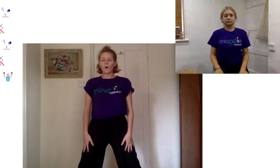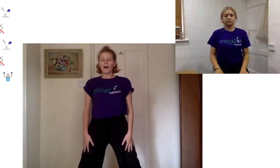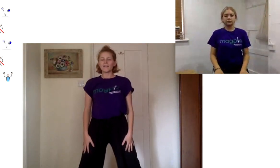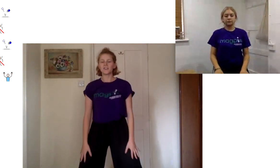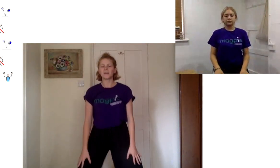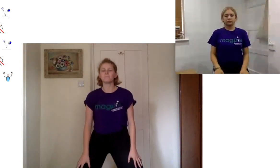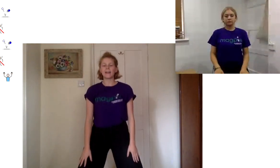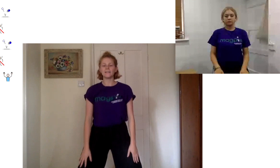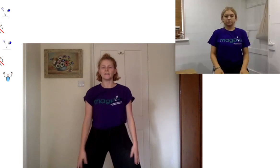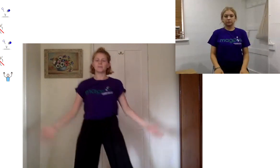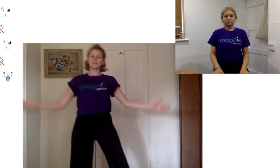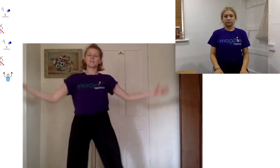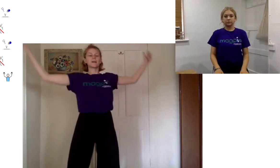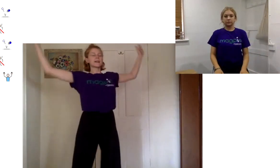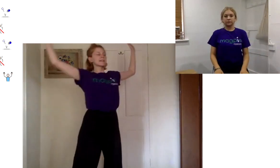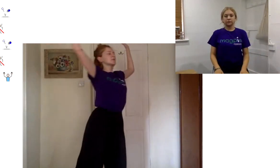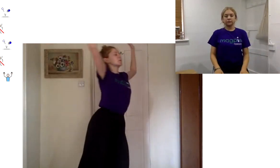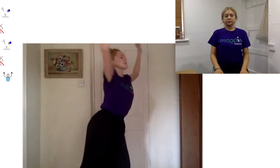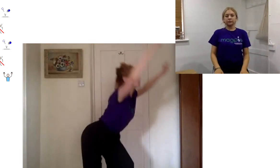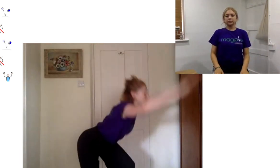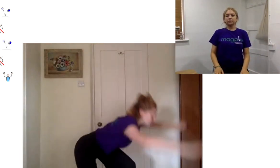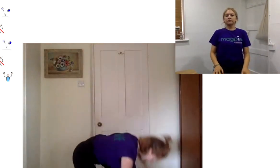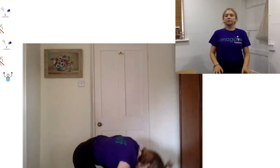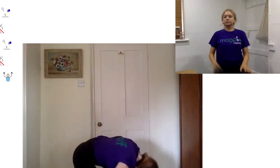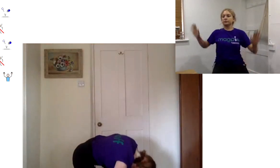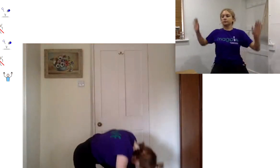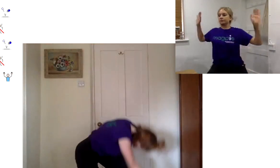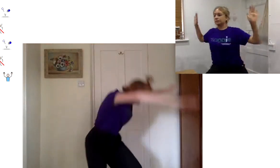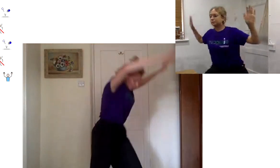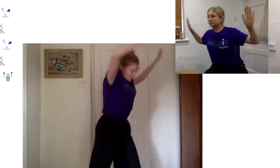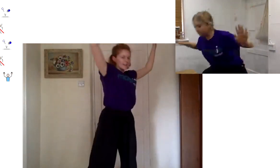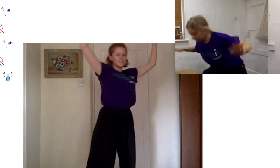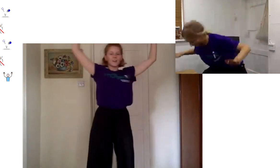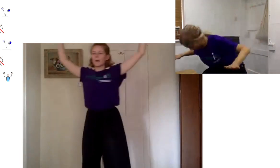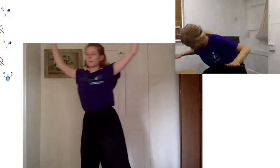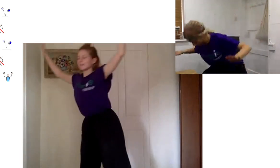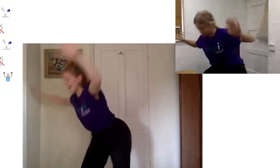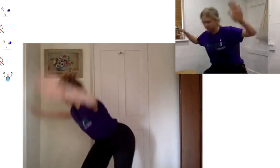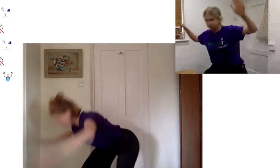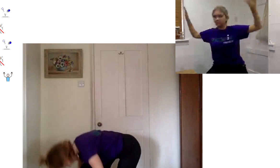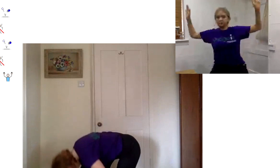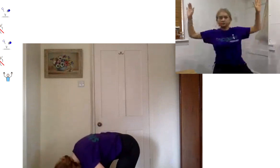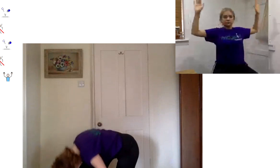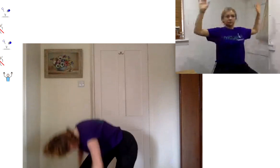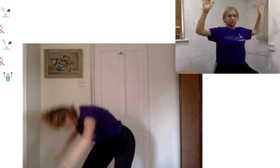wide and you can bend them so you get a little bit more of a bigger shape as you go up and down it's